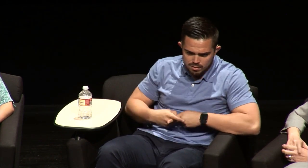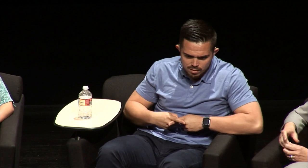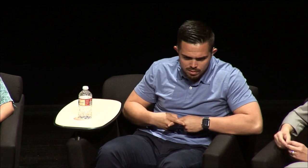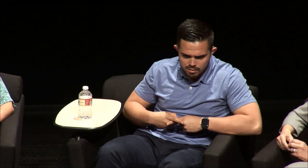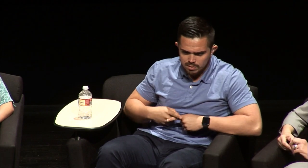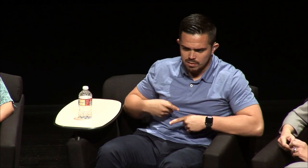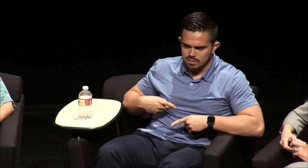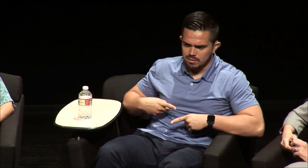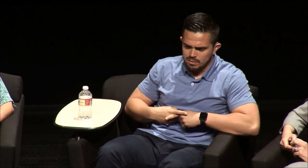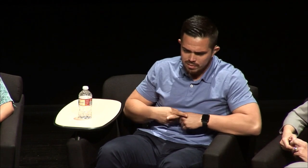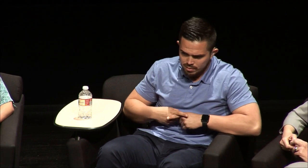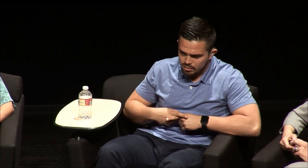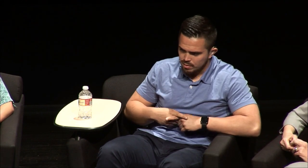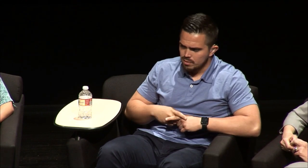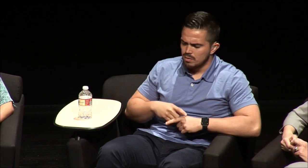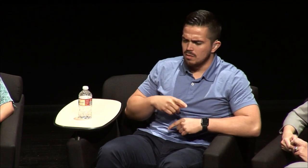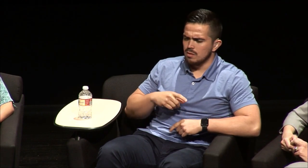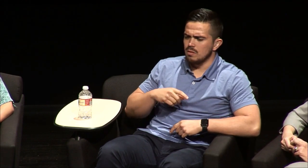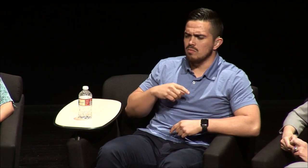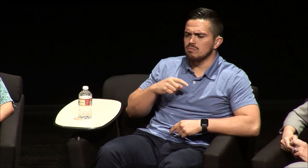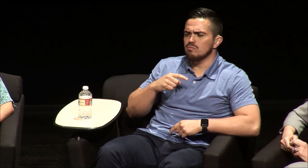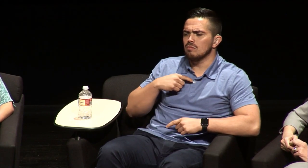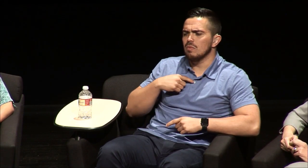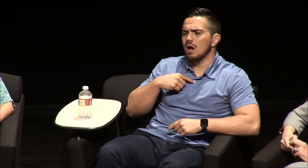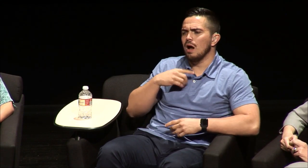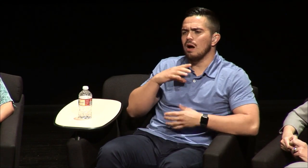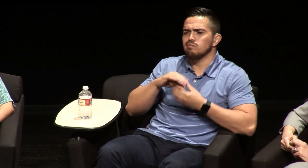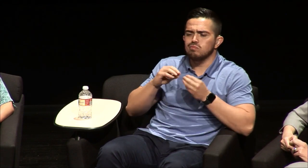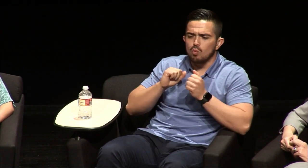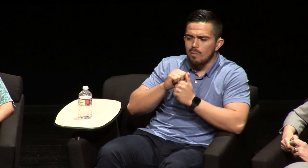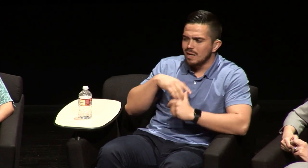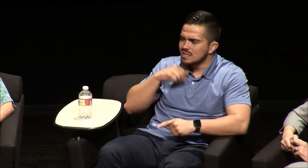when I you know I'd come up with conflict I'd